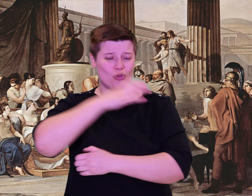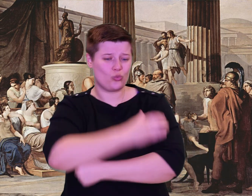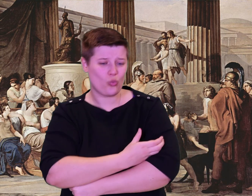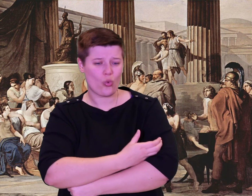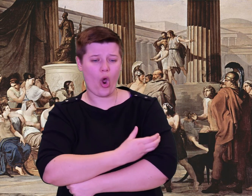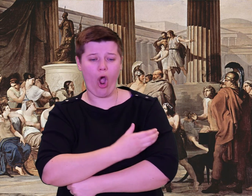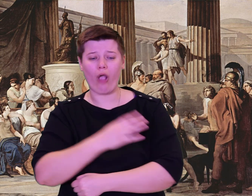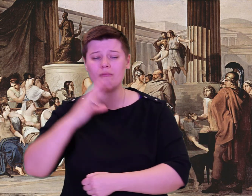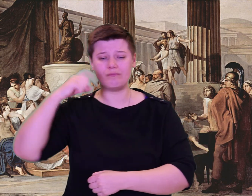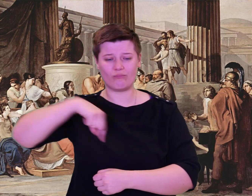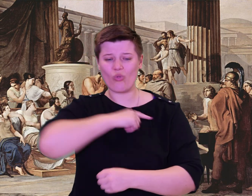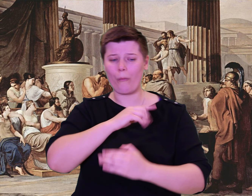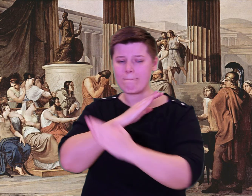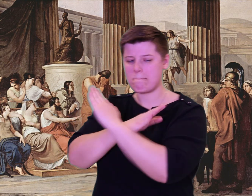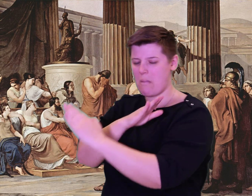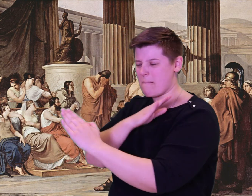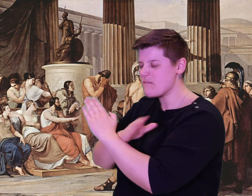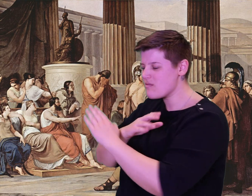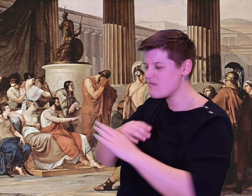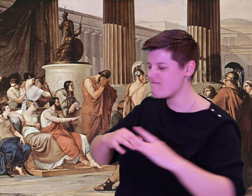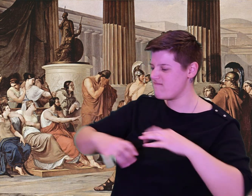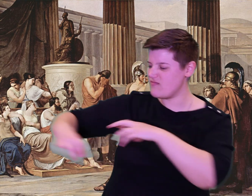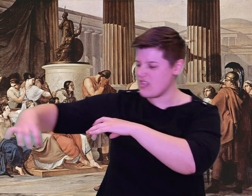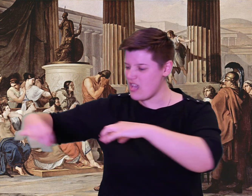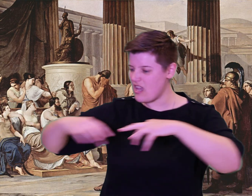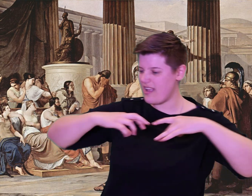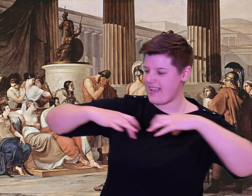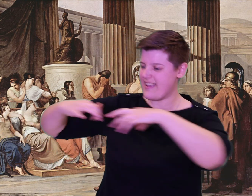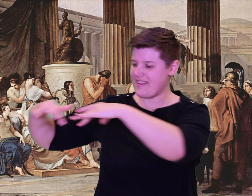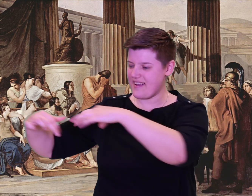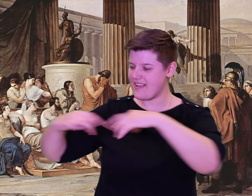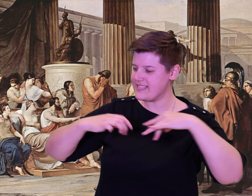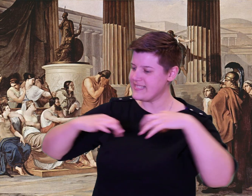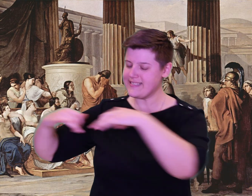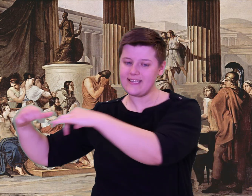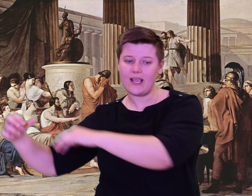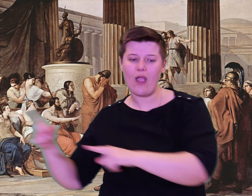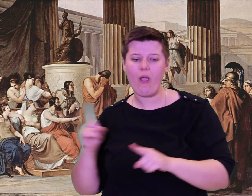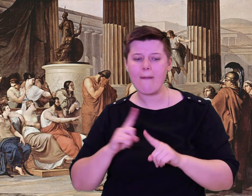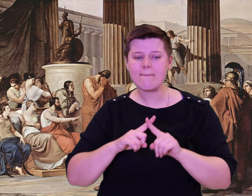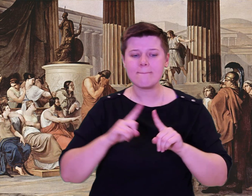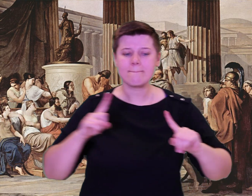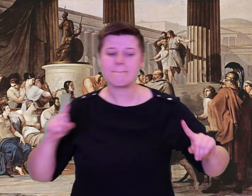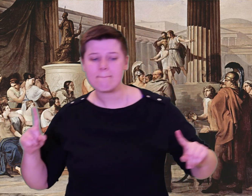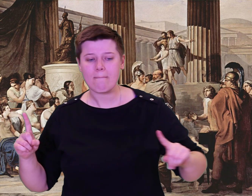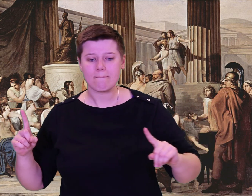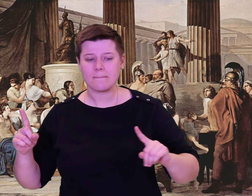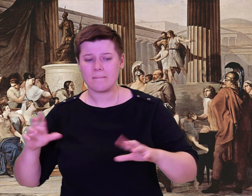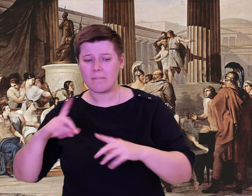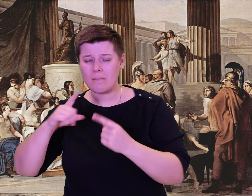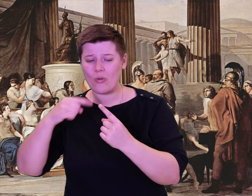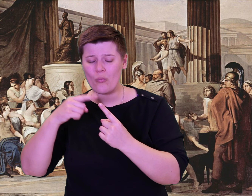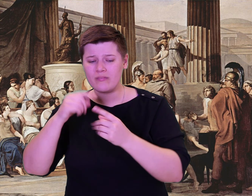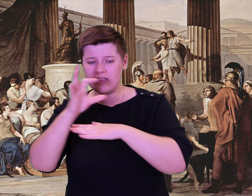Oh, those poor men! The enemy assembled round the ships and fought with swords